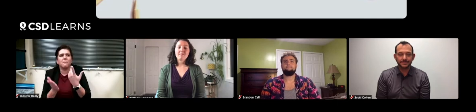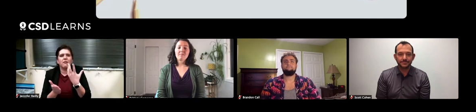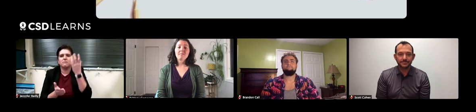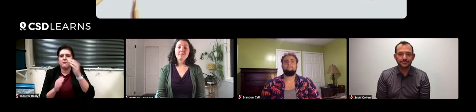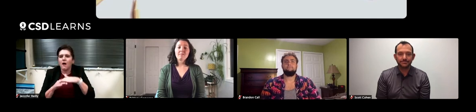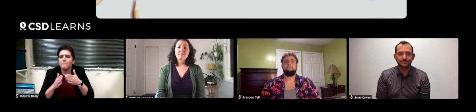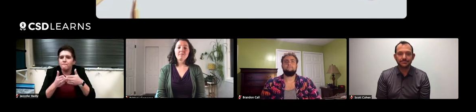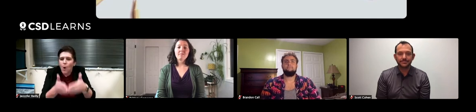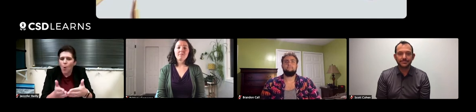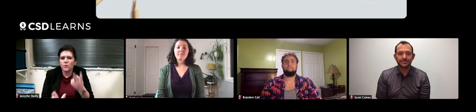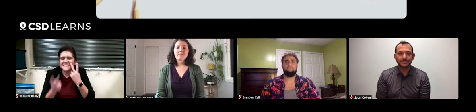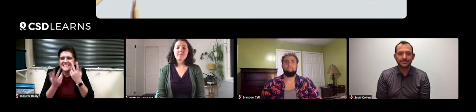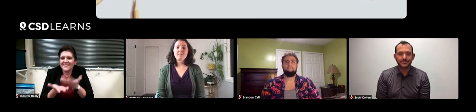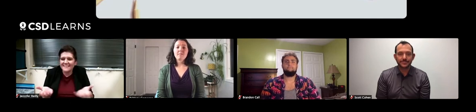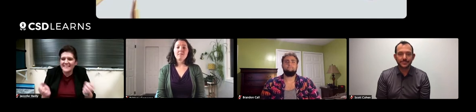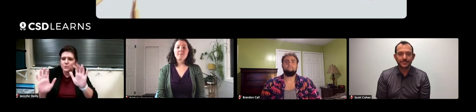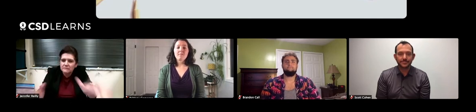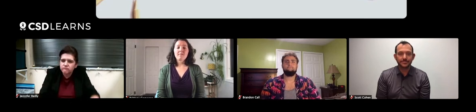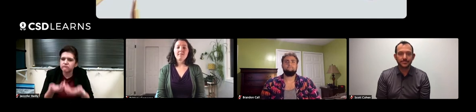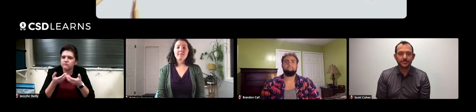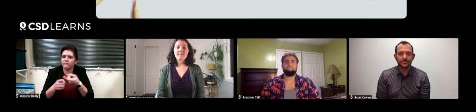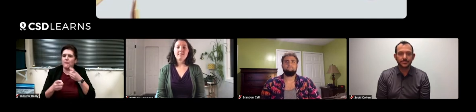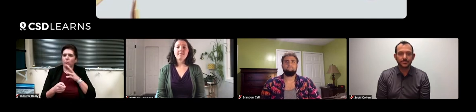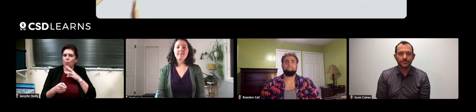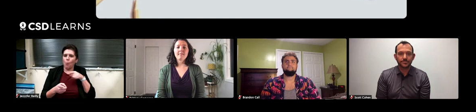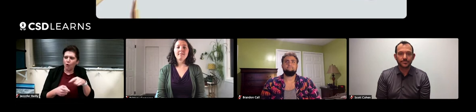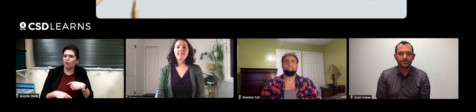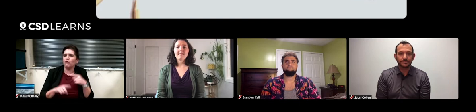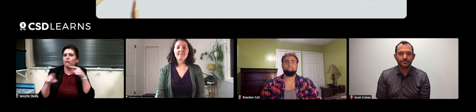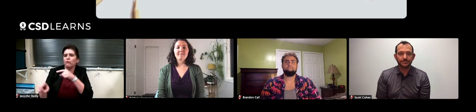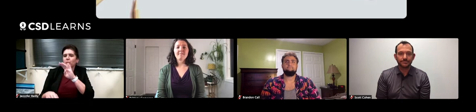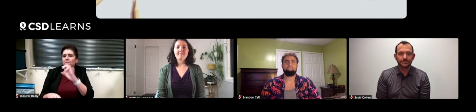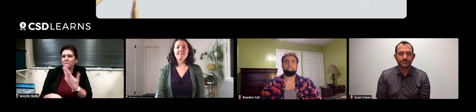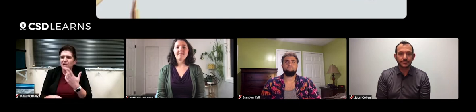For example, we went out on a boat and we pulled things out of the water to see them.